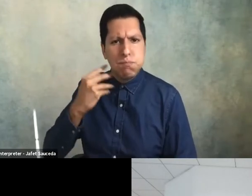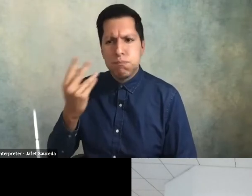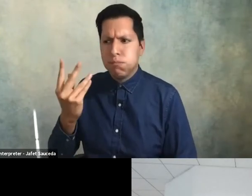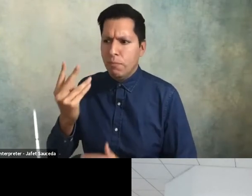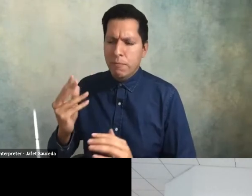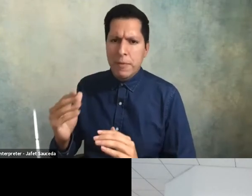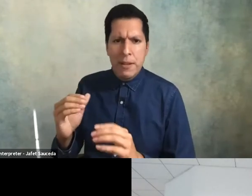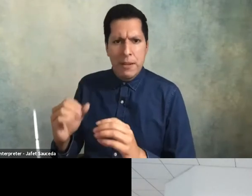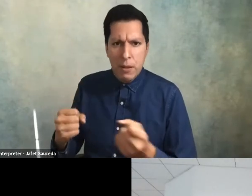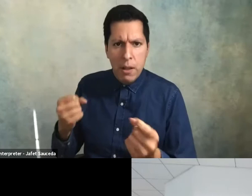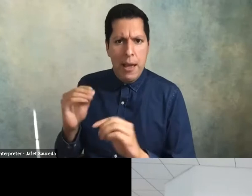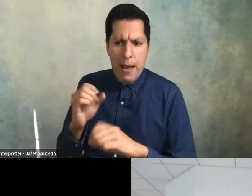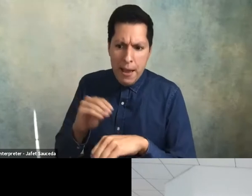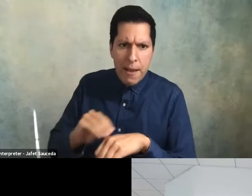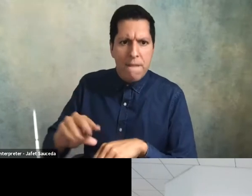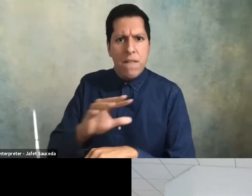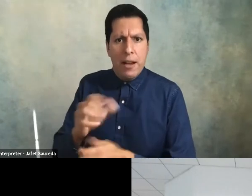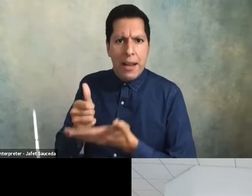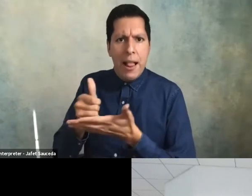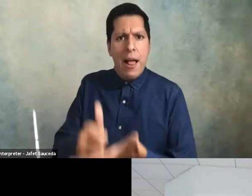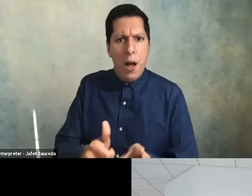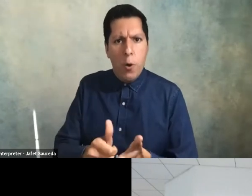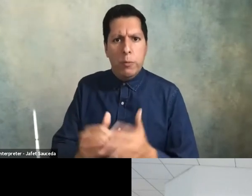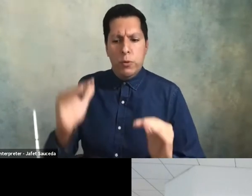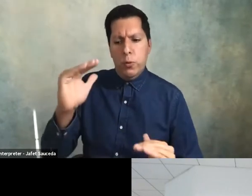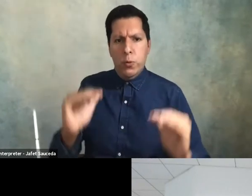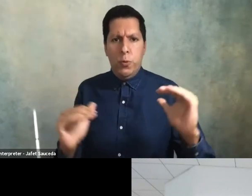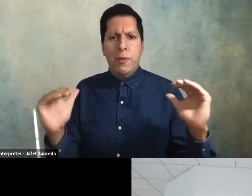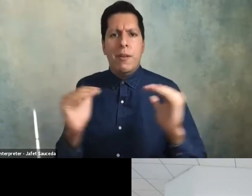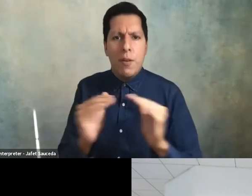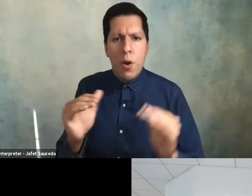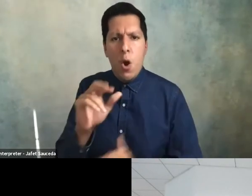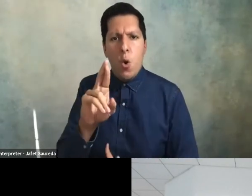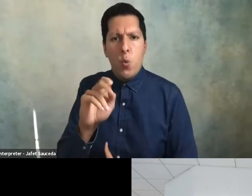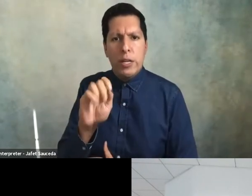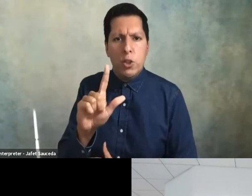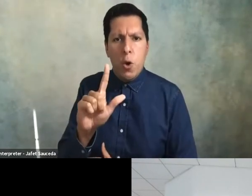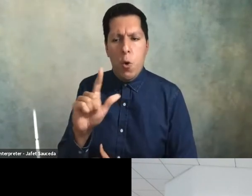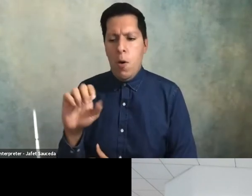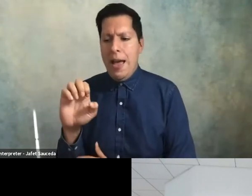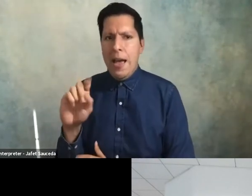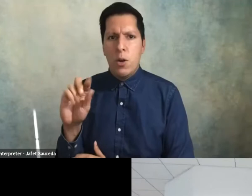and helping us eliminate our racial equity gaps so without further ado i'll let dr walker welcome us